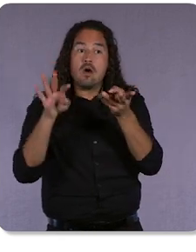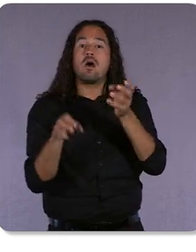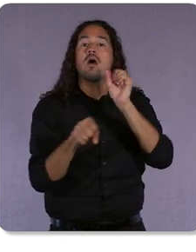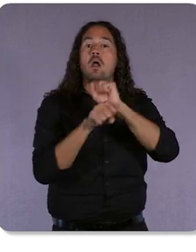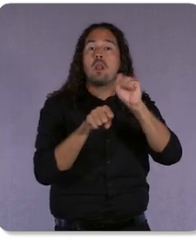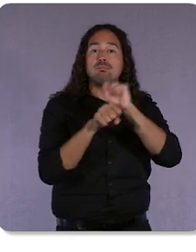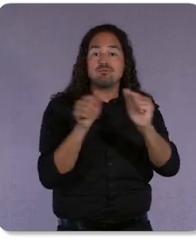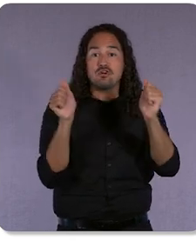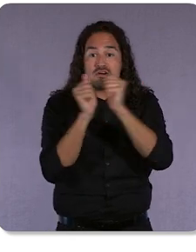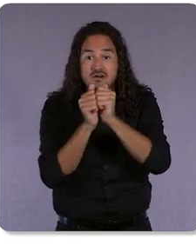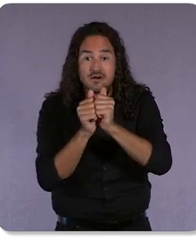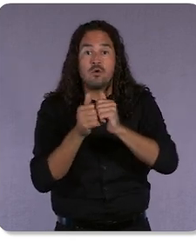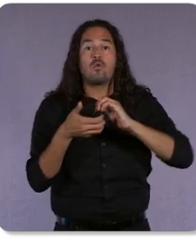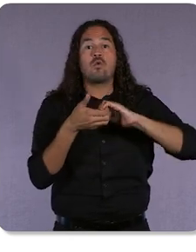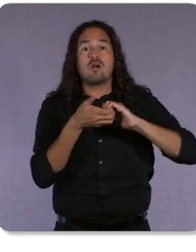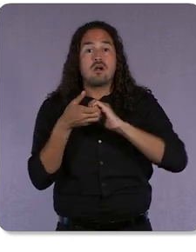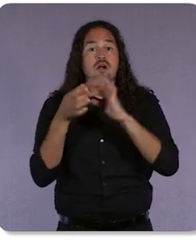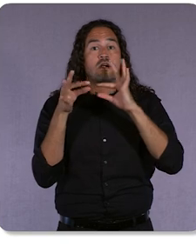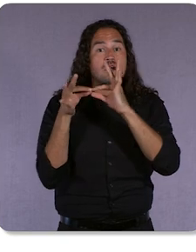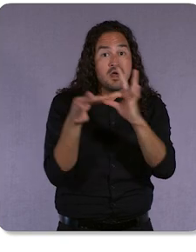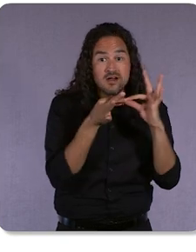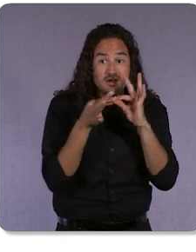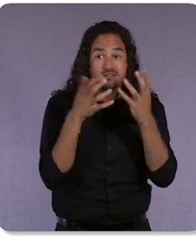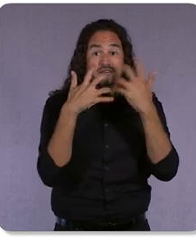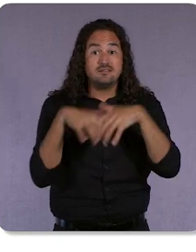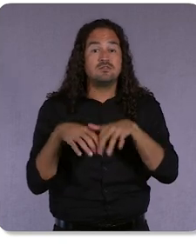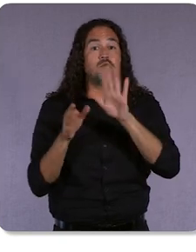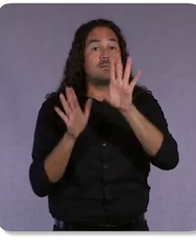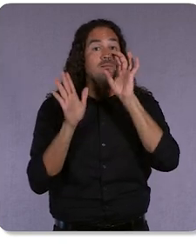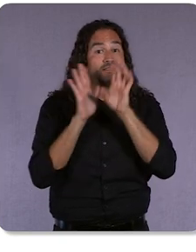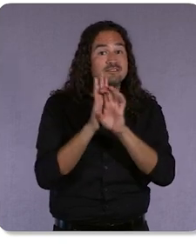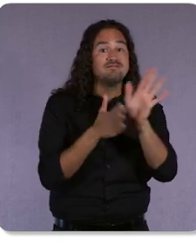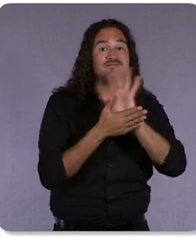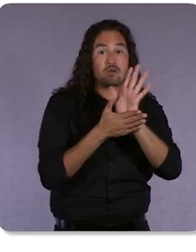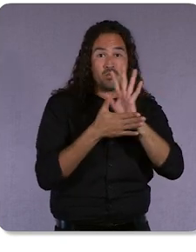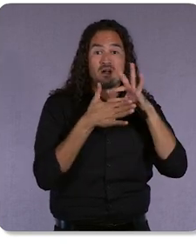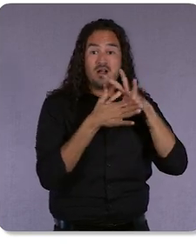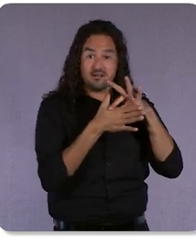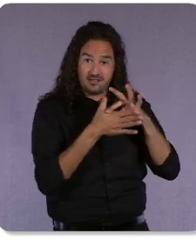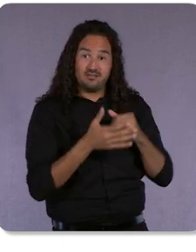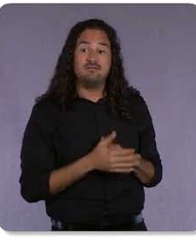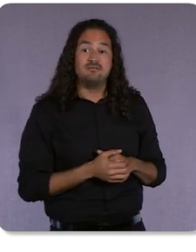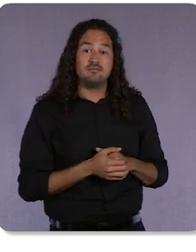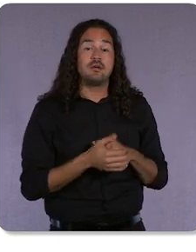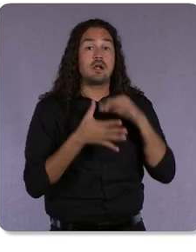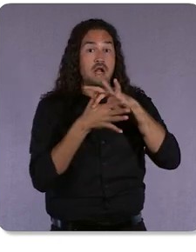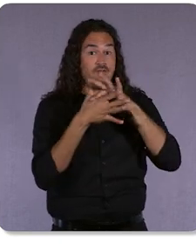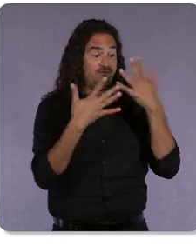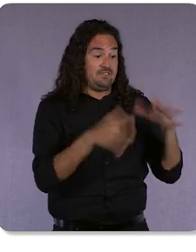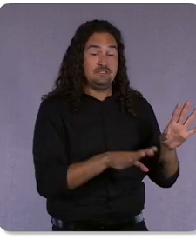and organize your image and video content. Once that content is imported, it can be accessed